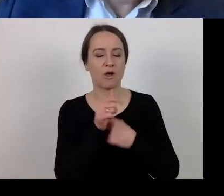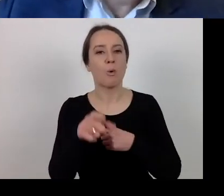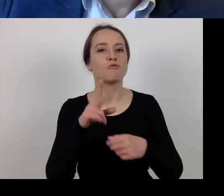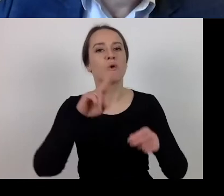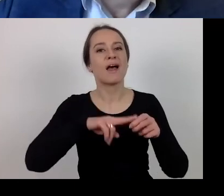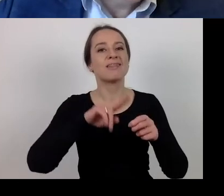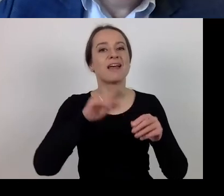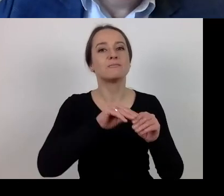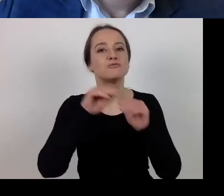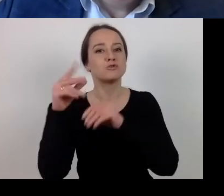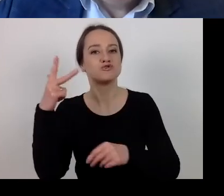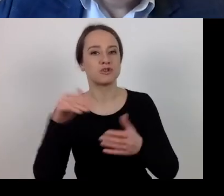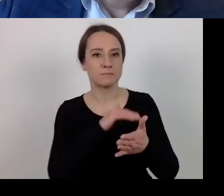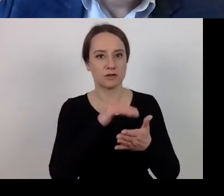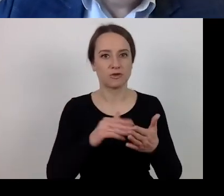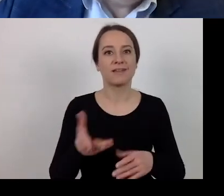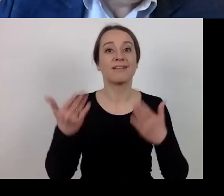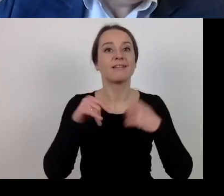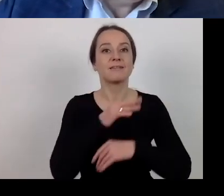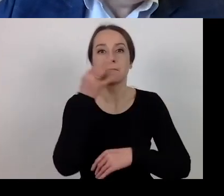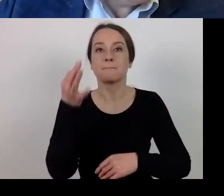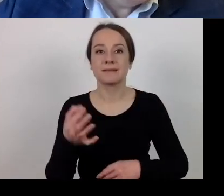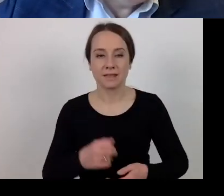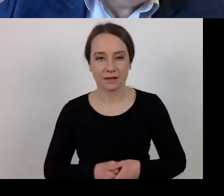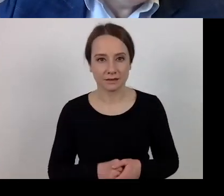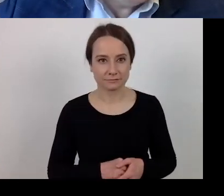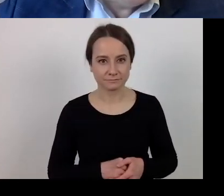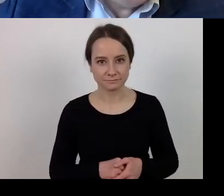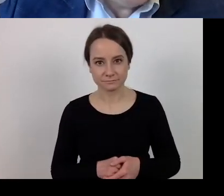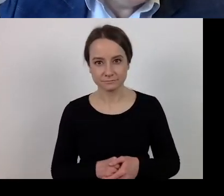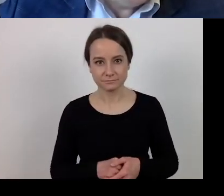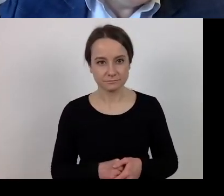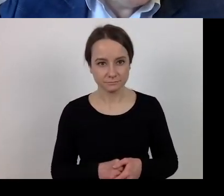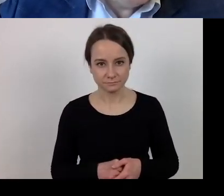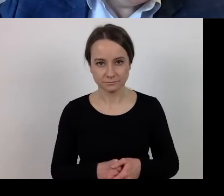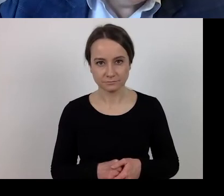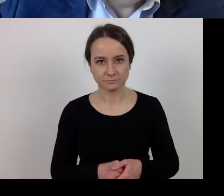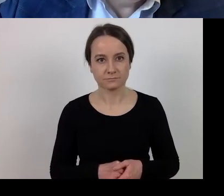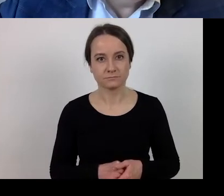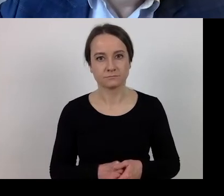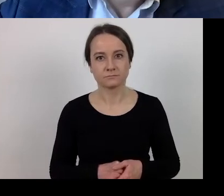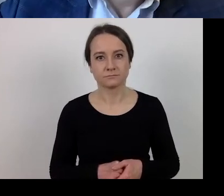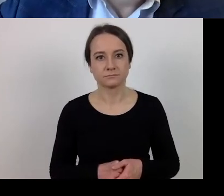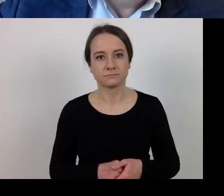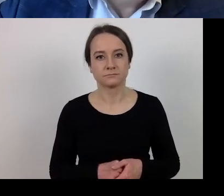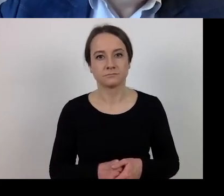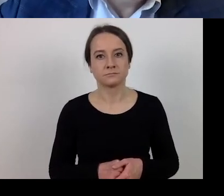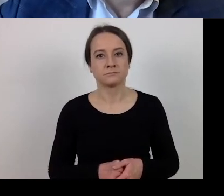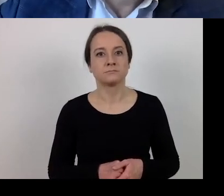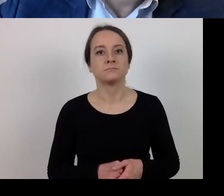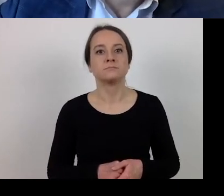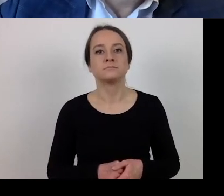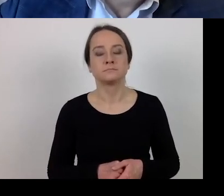There is also a question regarding the special act of law